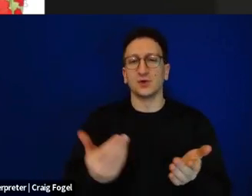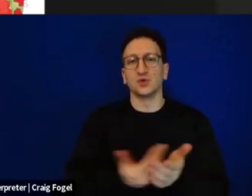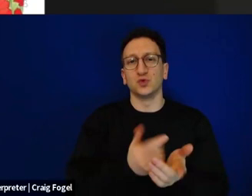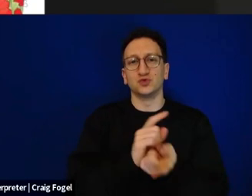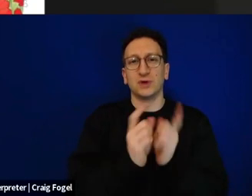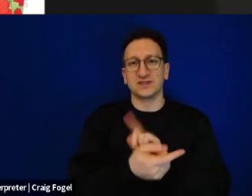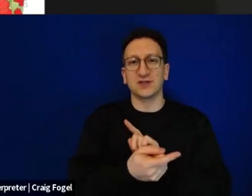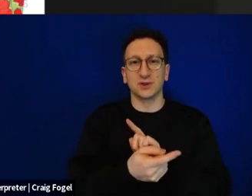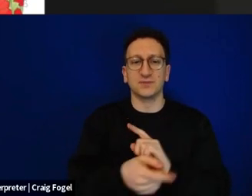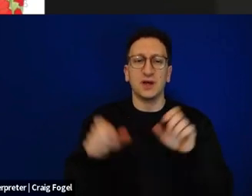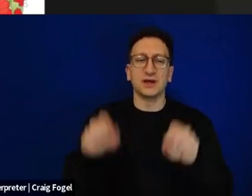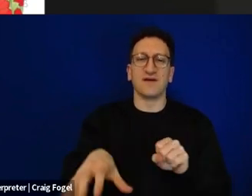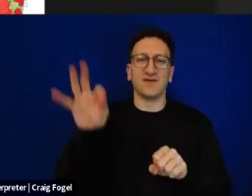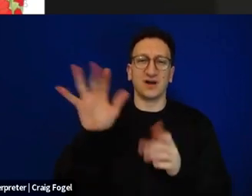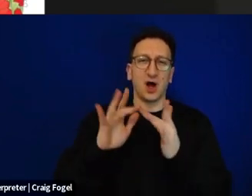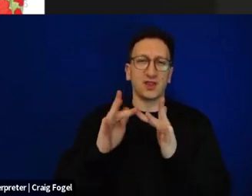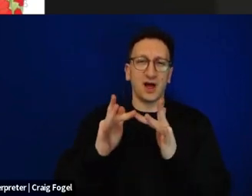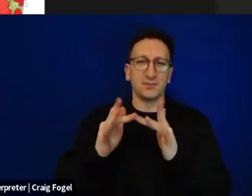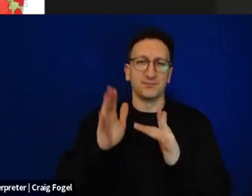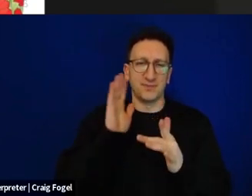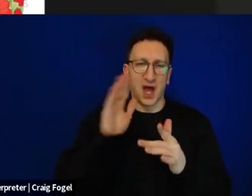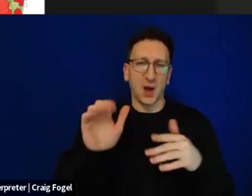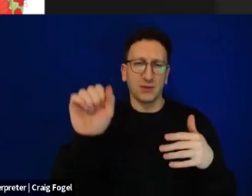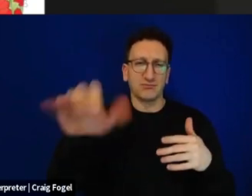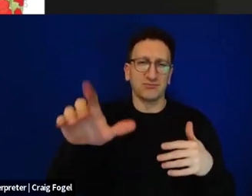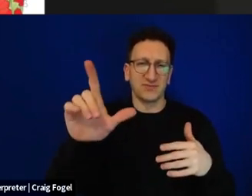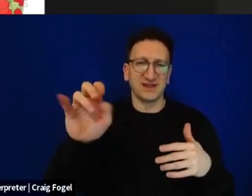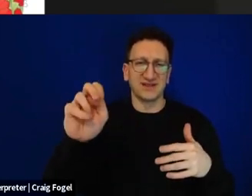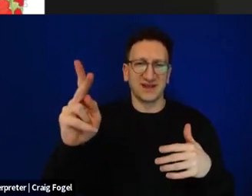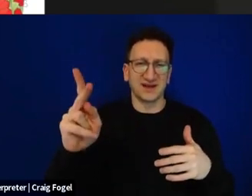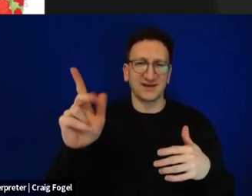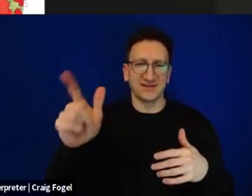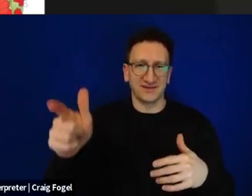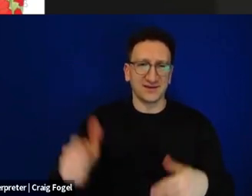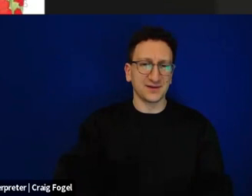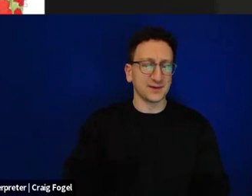at the Hartman website, and I'll send a link to it in the chat in a few minutes.